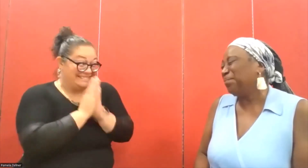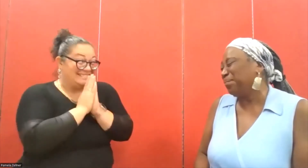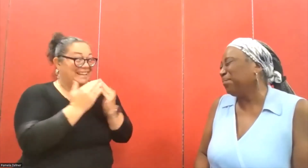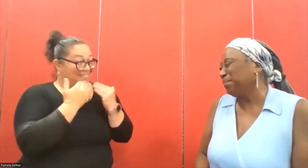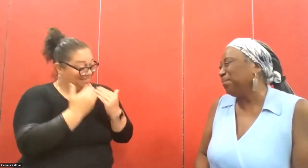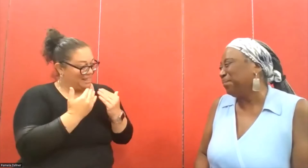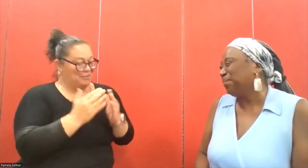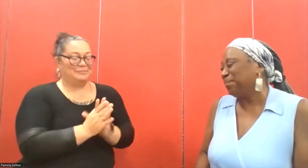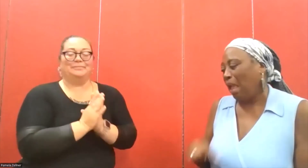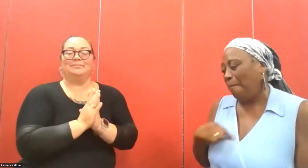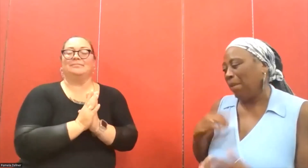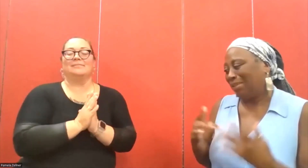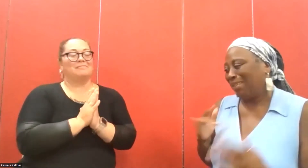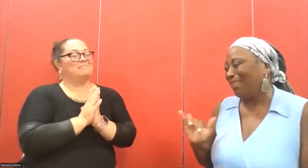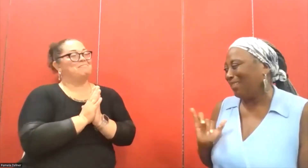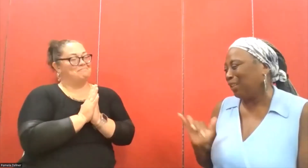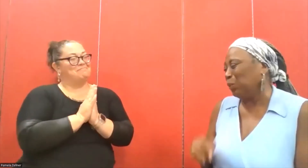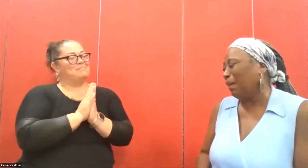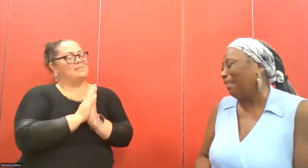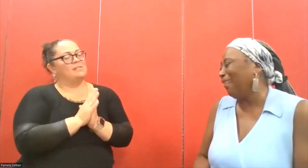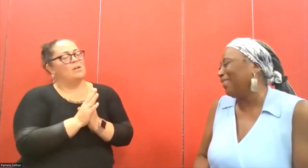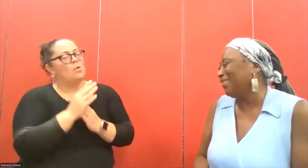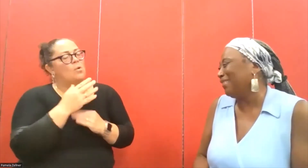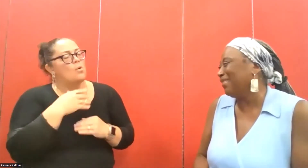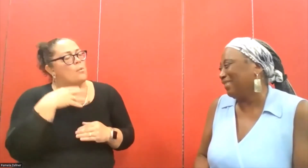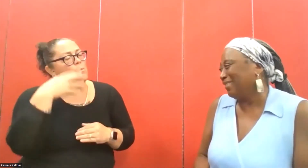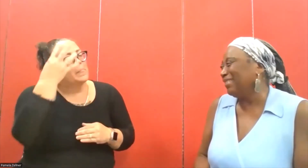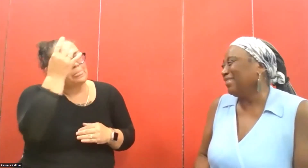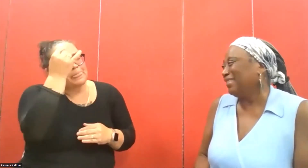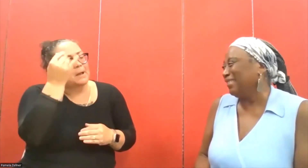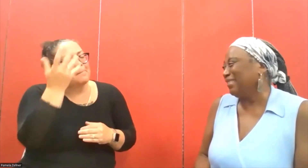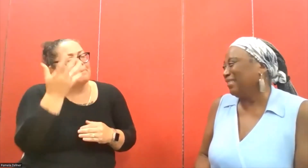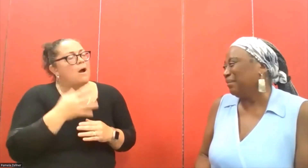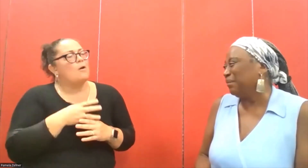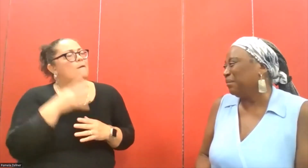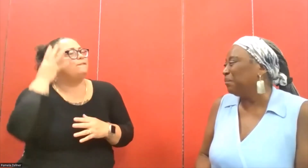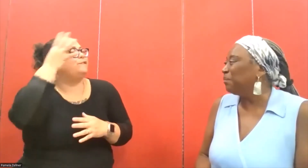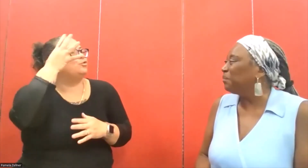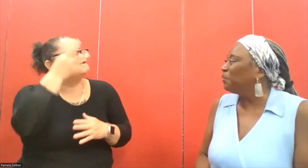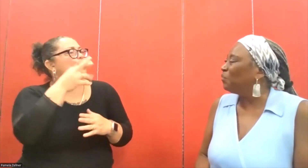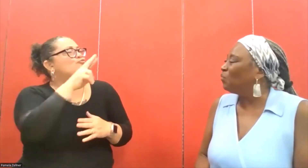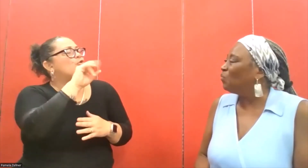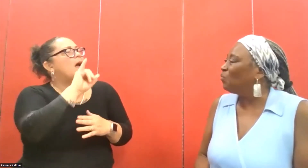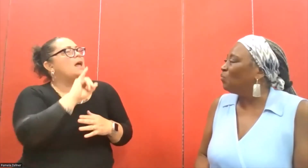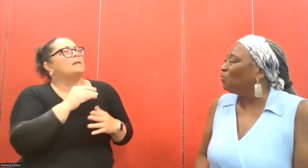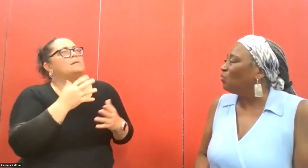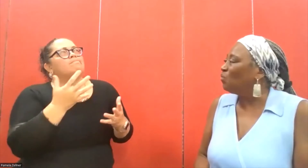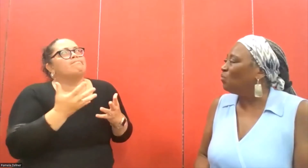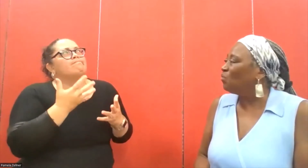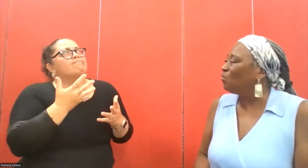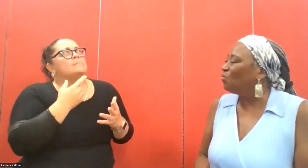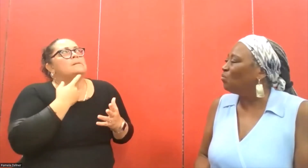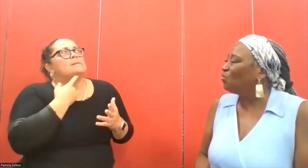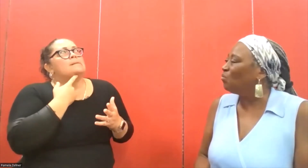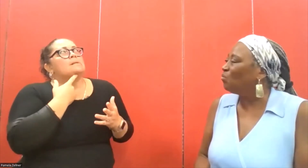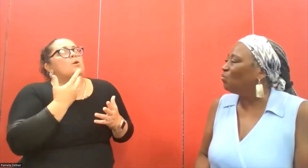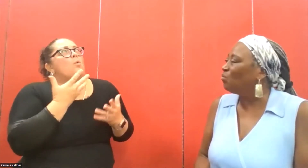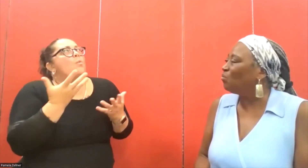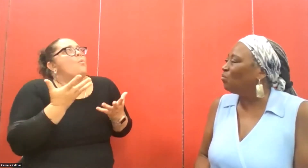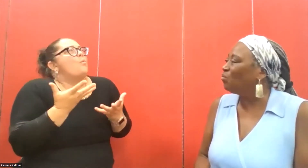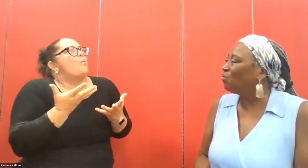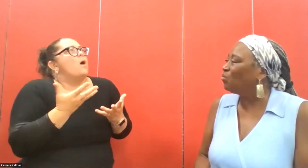It's very exciting, so thank you. I'm excited as well. In the future of Rhode Island,